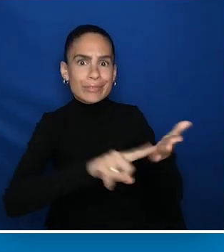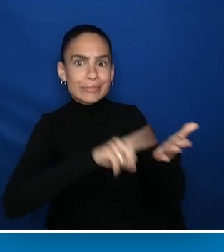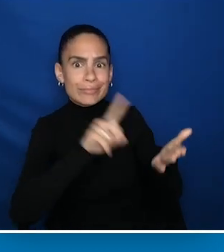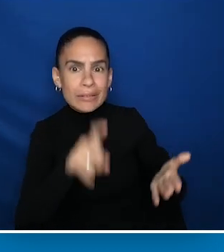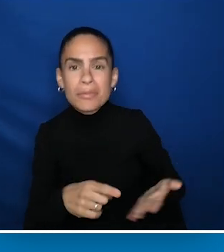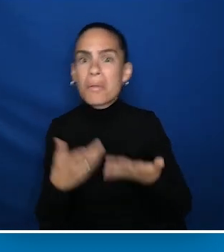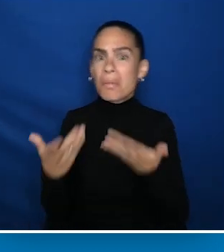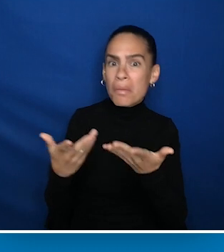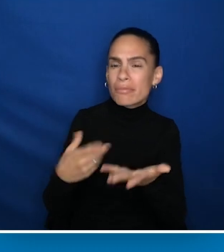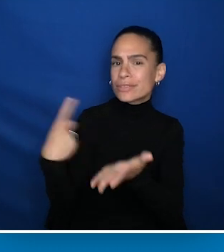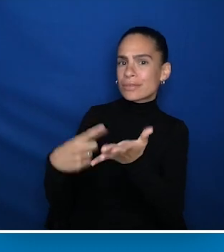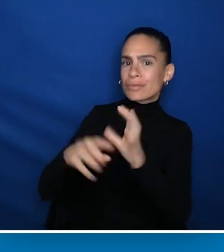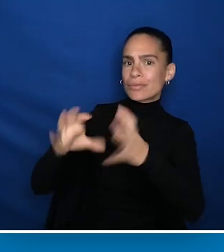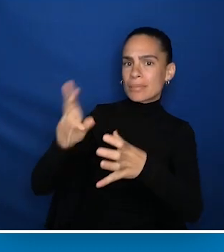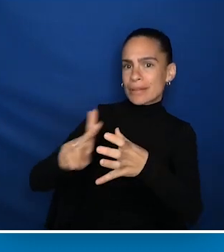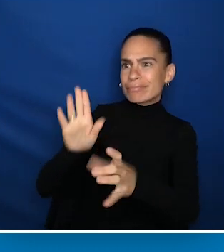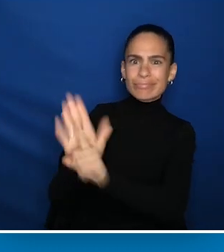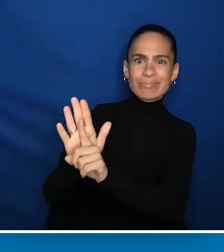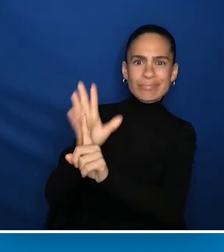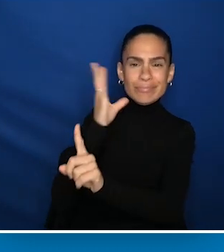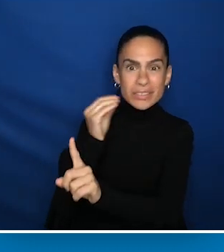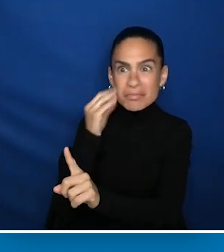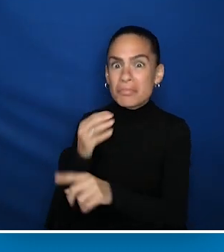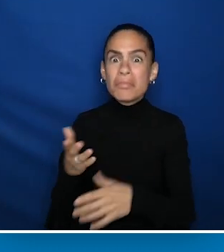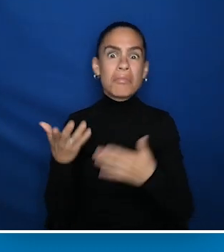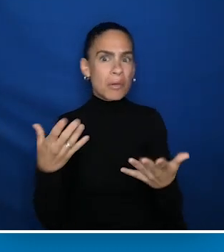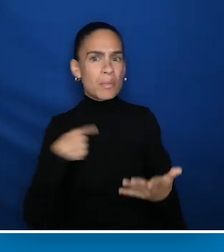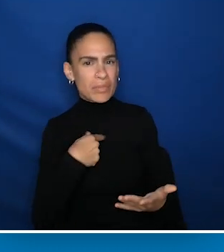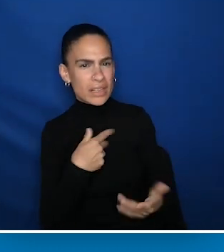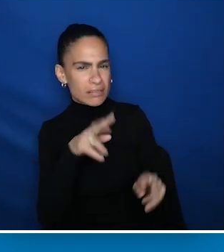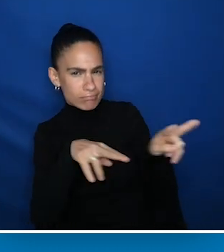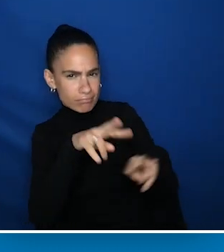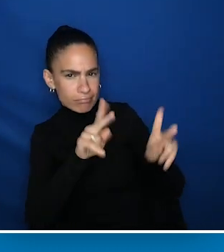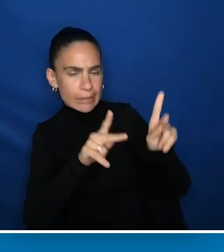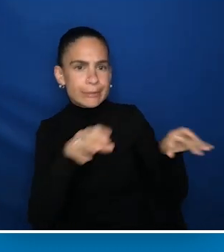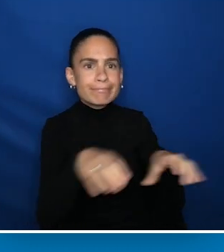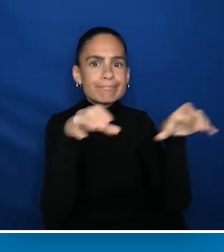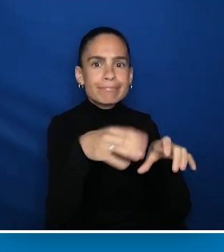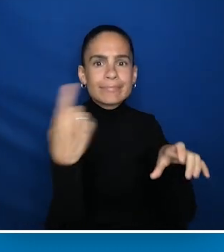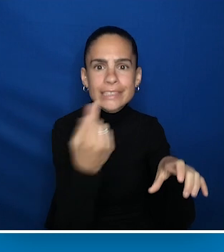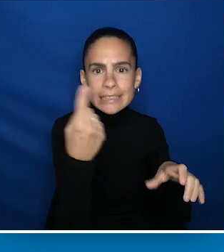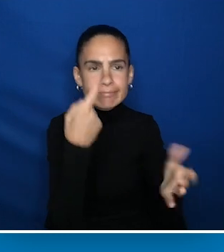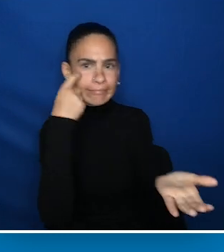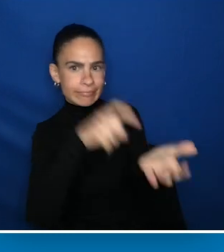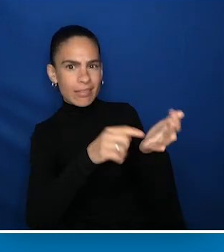Are we going to talk to groups of people about their experiences? Are we going to watch people doing an activity to see how they do it,